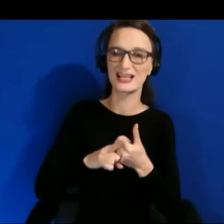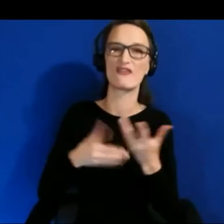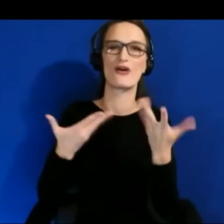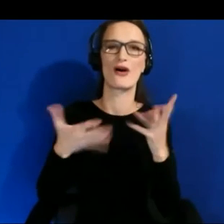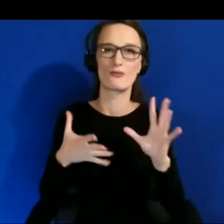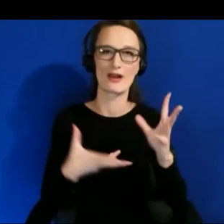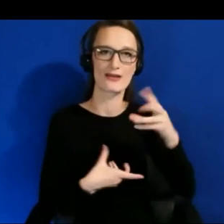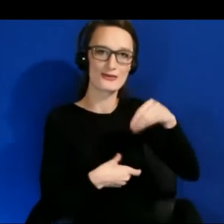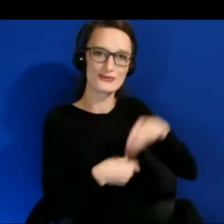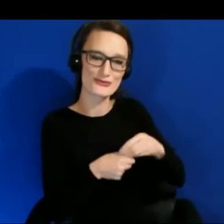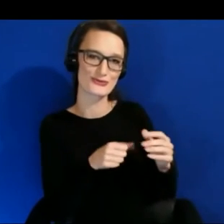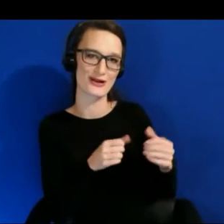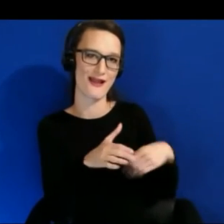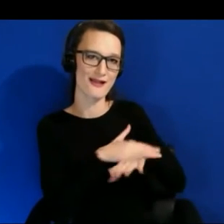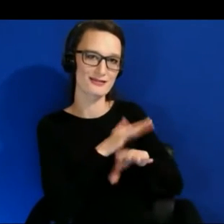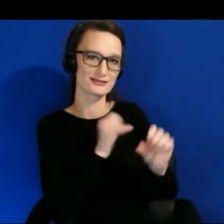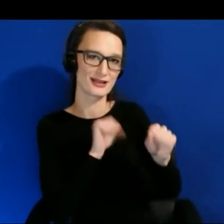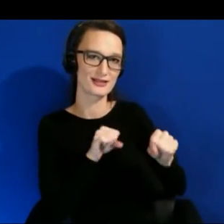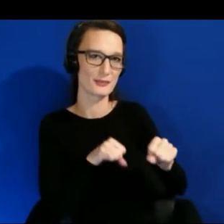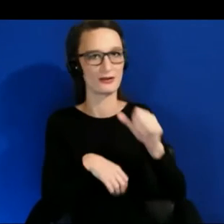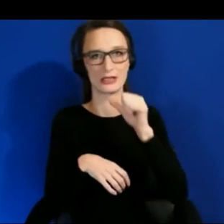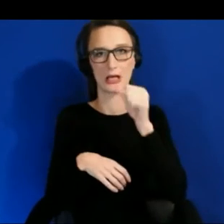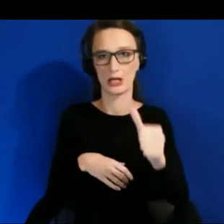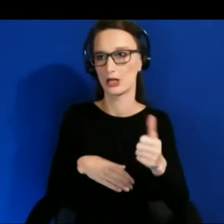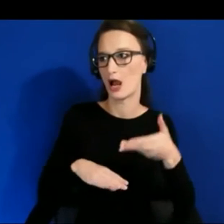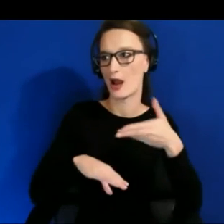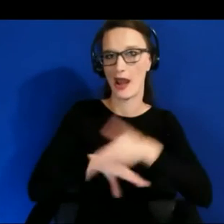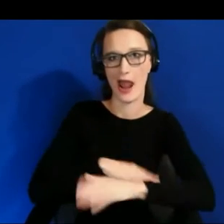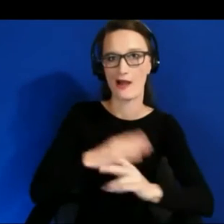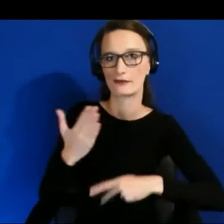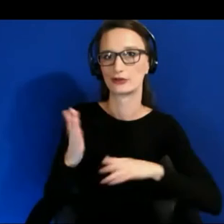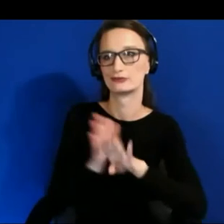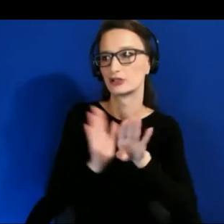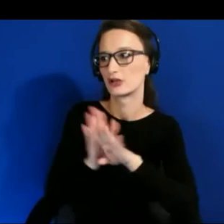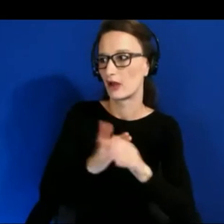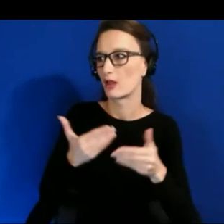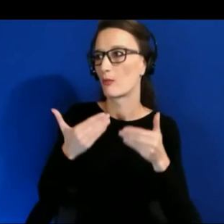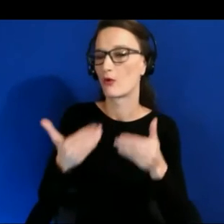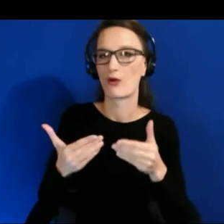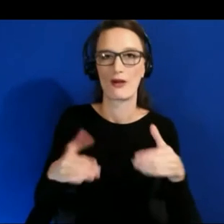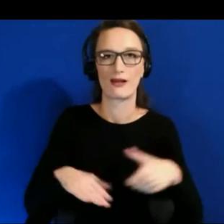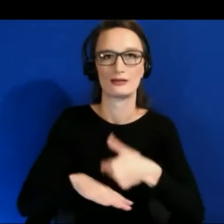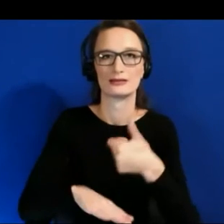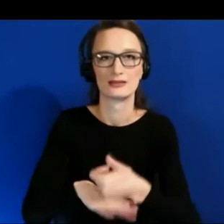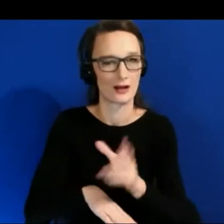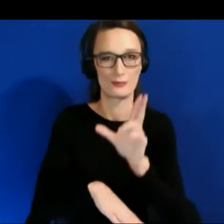And all of you folks involved in XR Access are doing a tremendous job to help make this a reality.